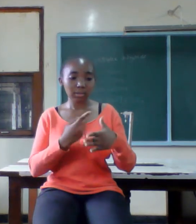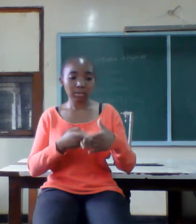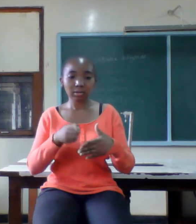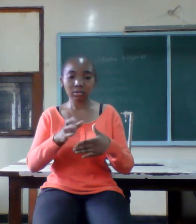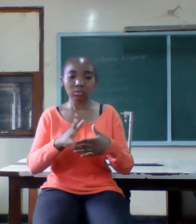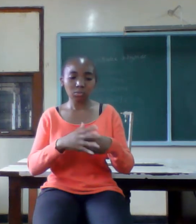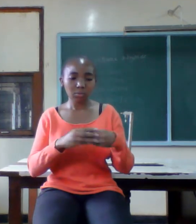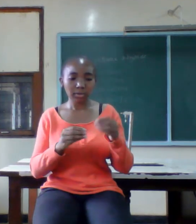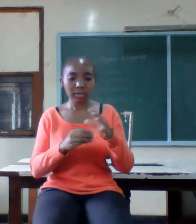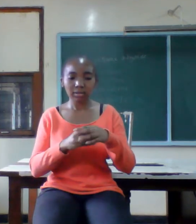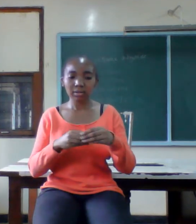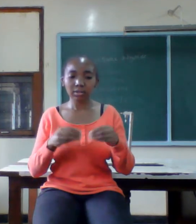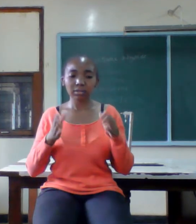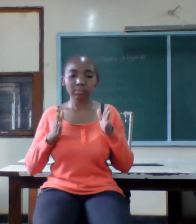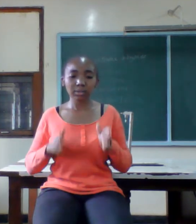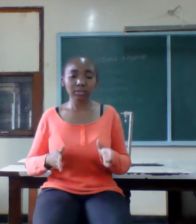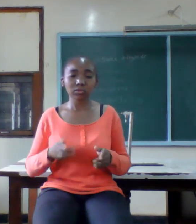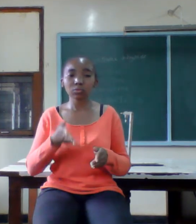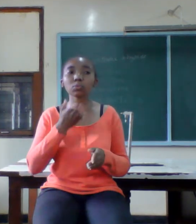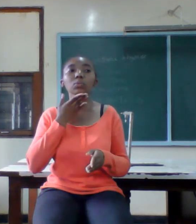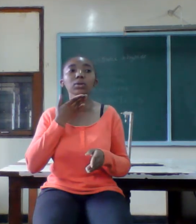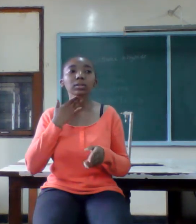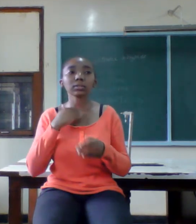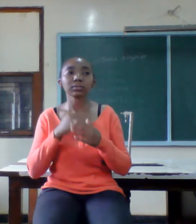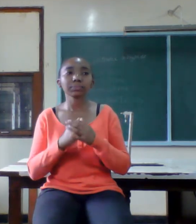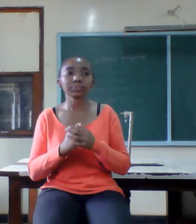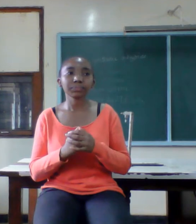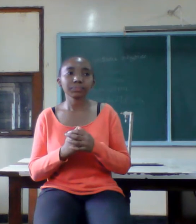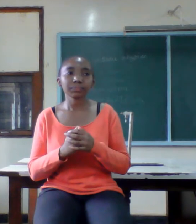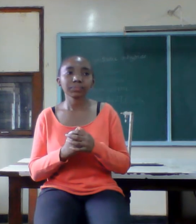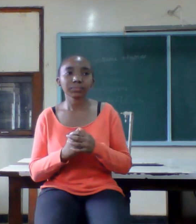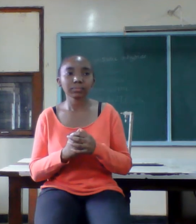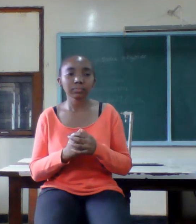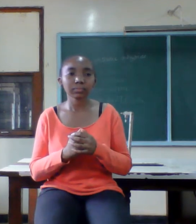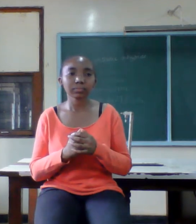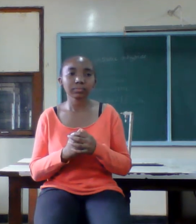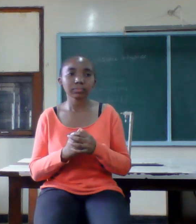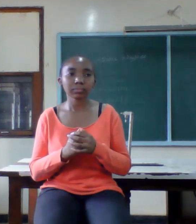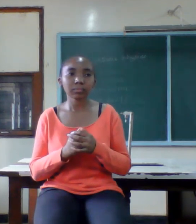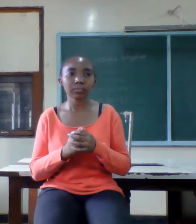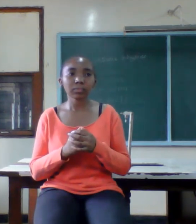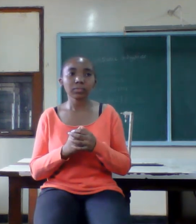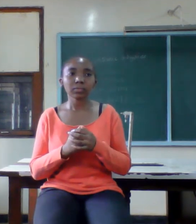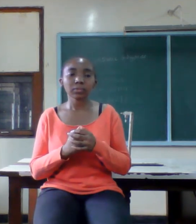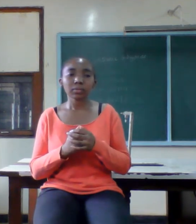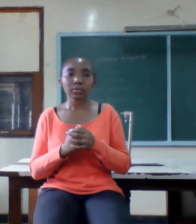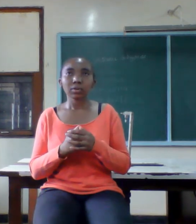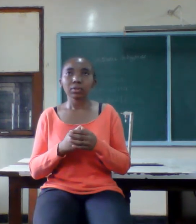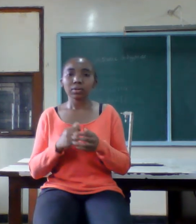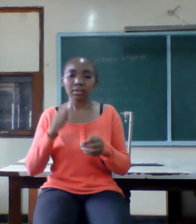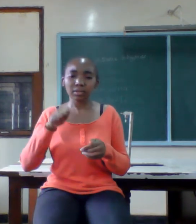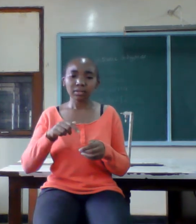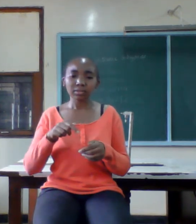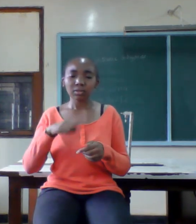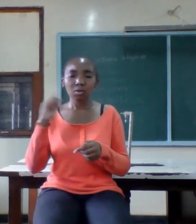you to mold the person that you desire this can only be achieved through prayer love and patience